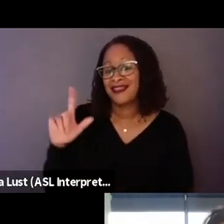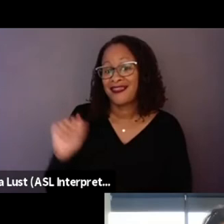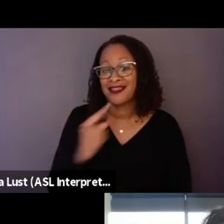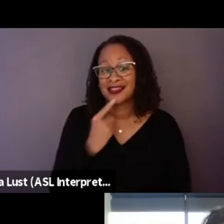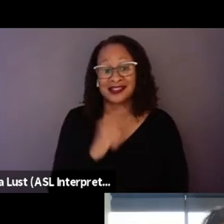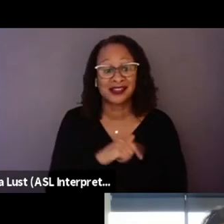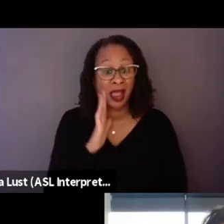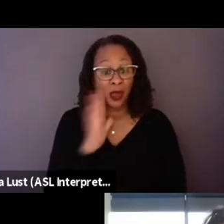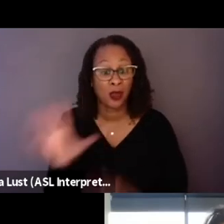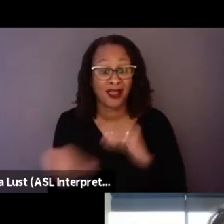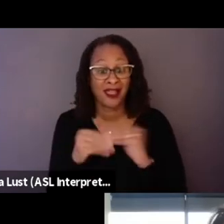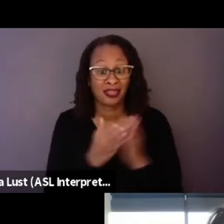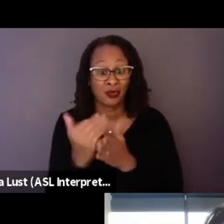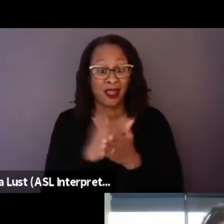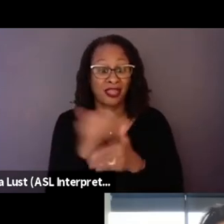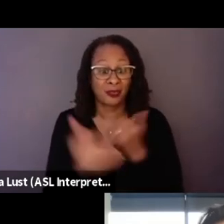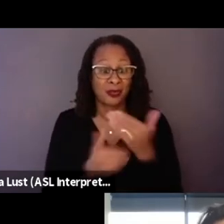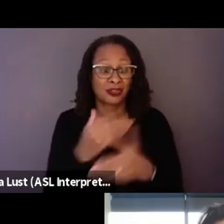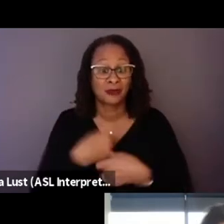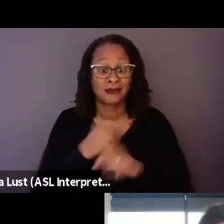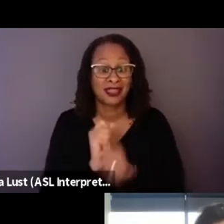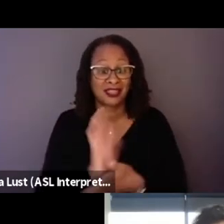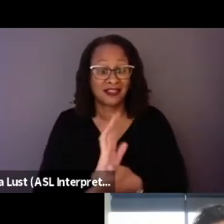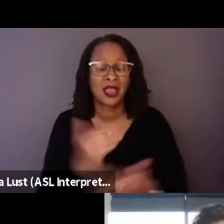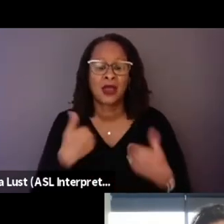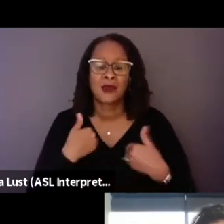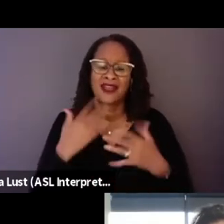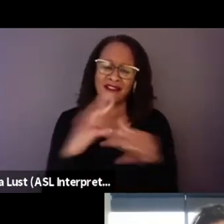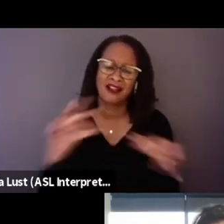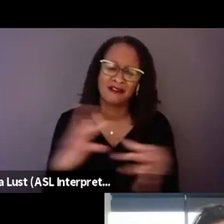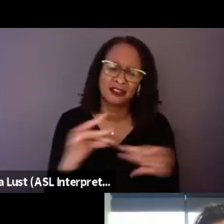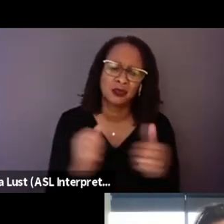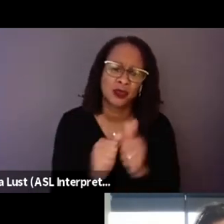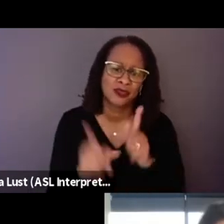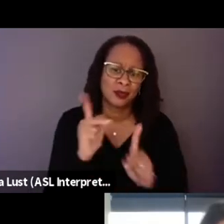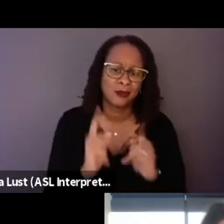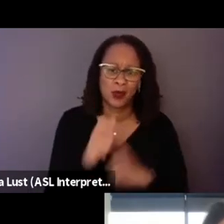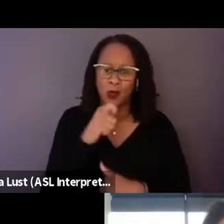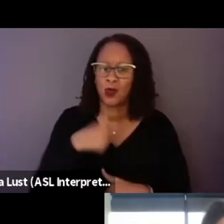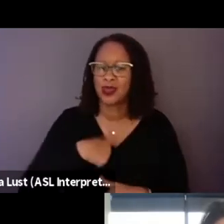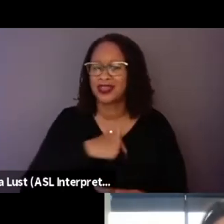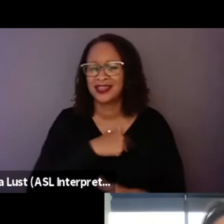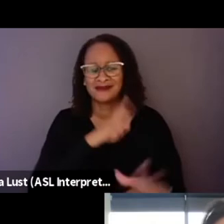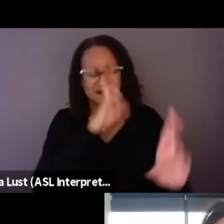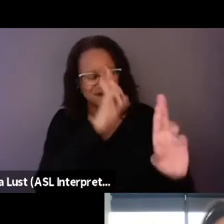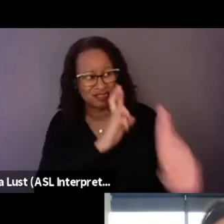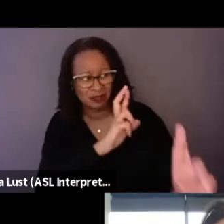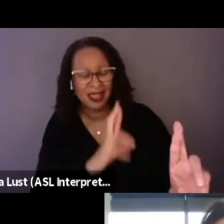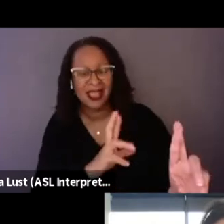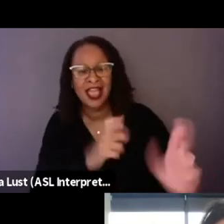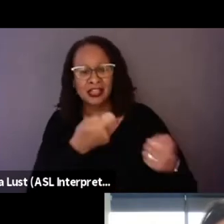the process of making the film, we also had conversations with people that we respected, trying to come up with ideas